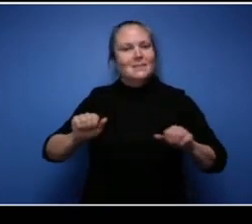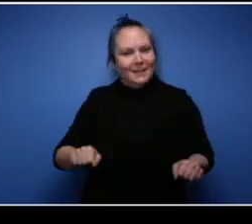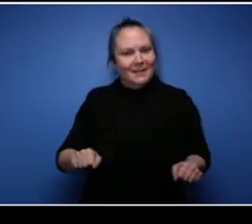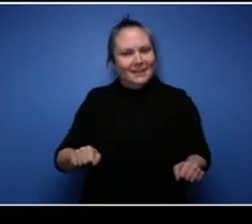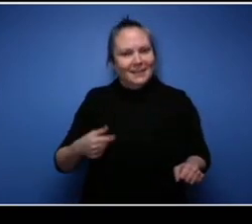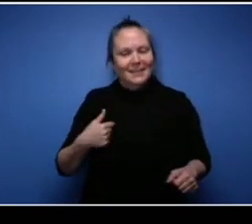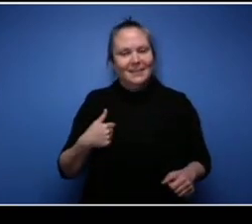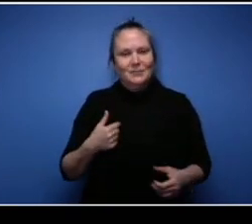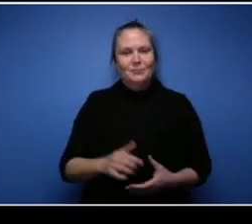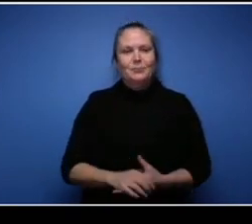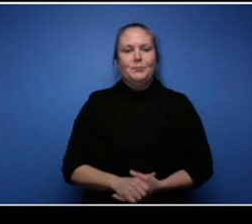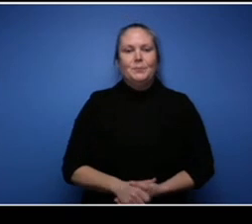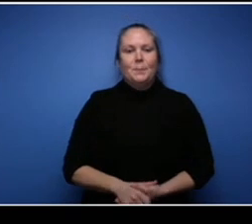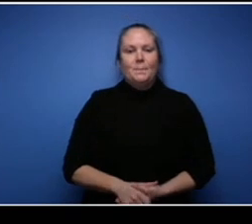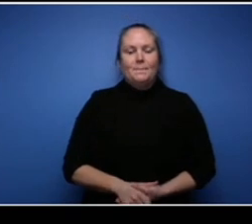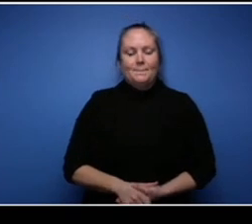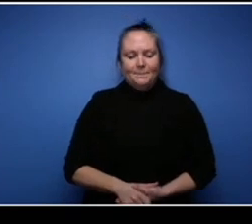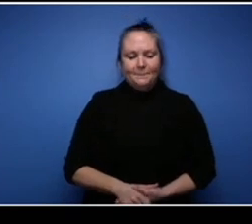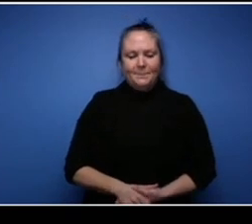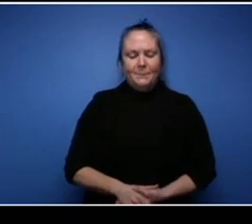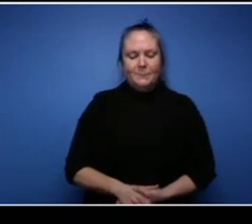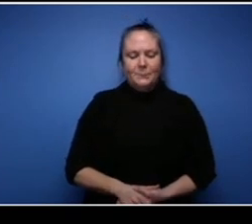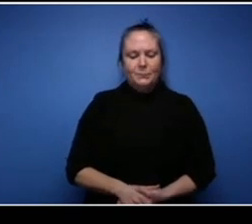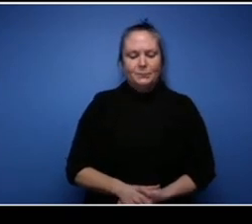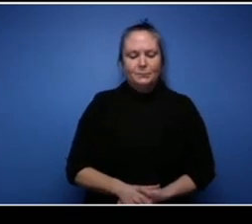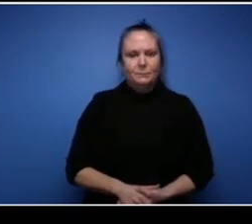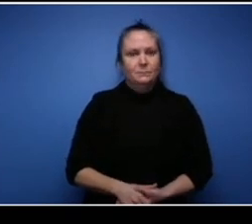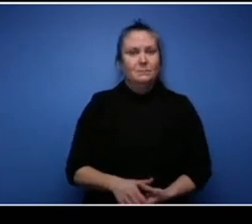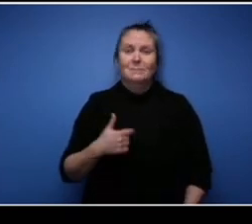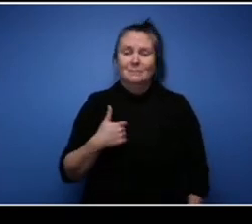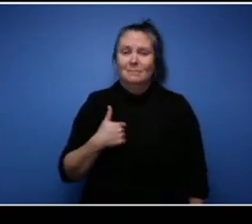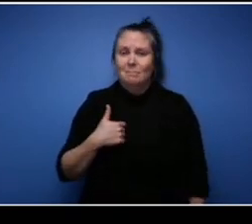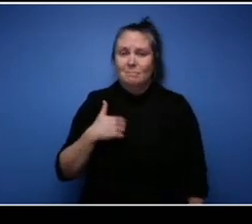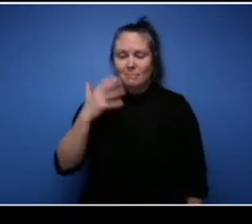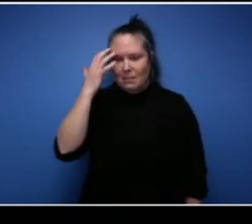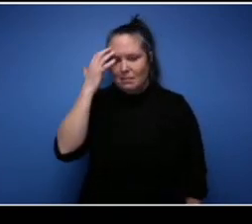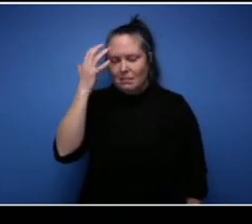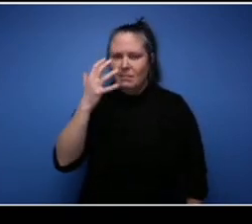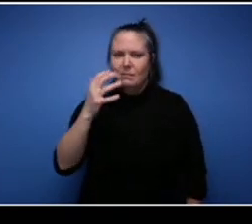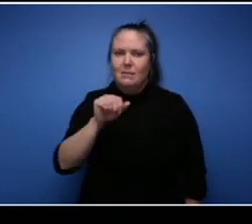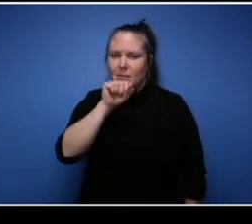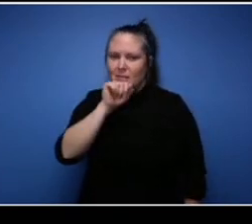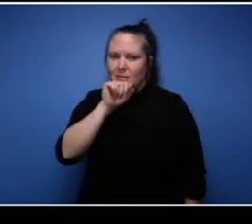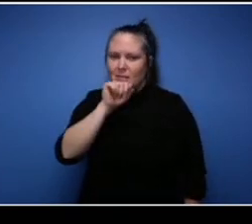and I love it.